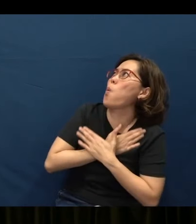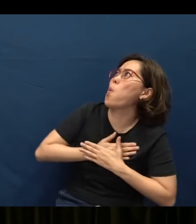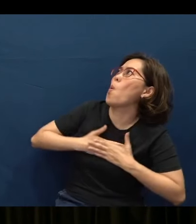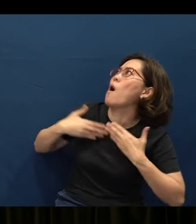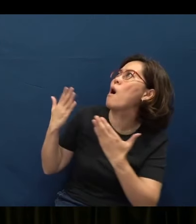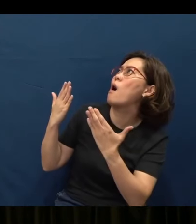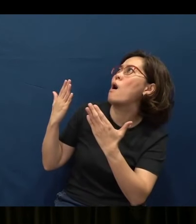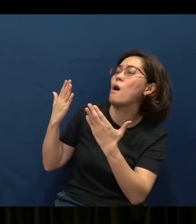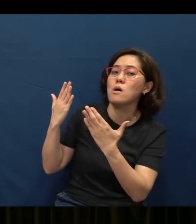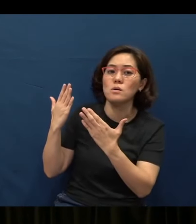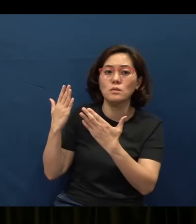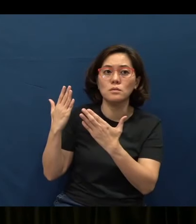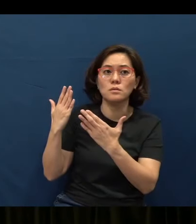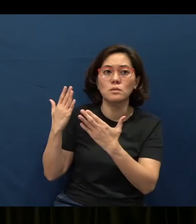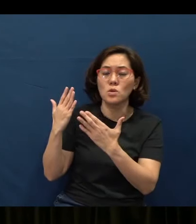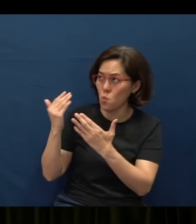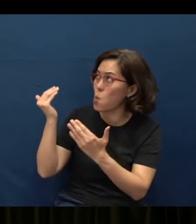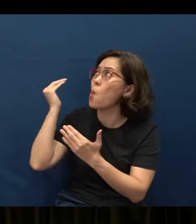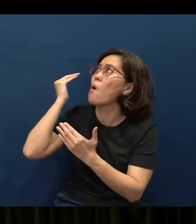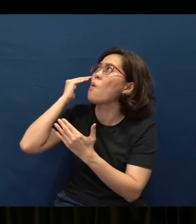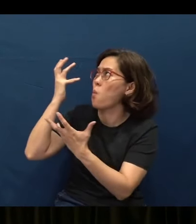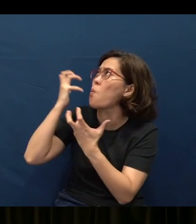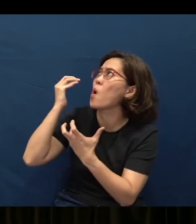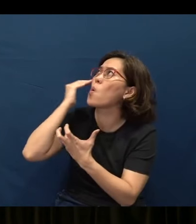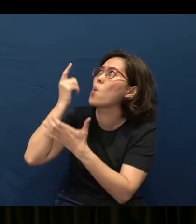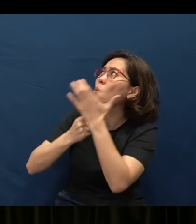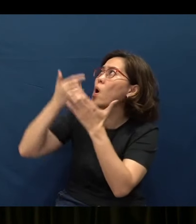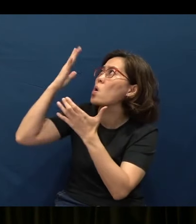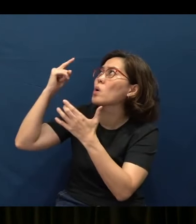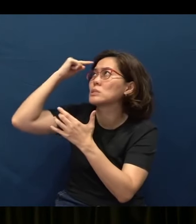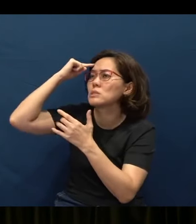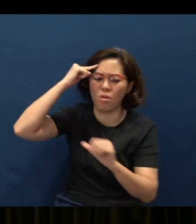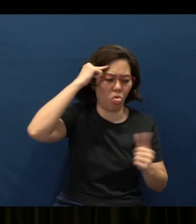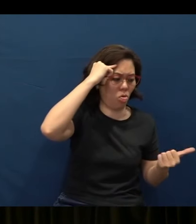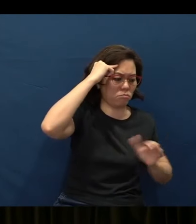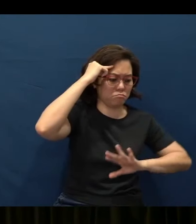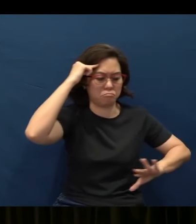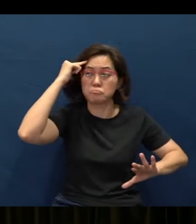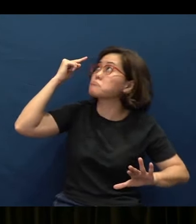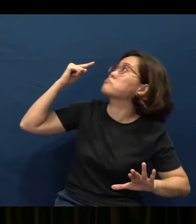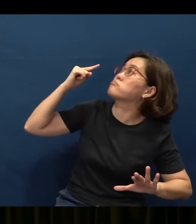The fear of the Lord is minding what God thinks, not what others think. I think it’s particularly important for all of us.